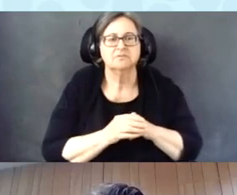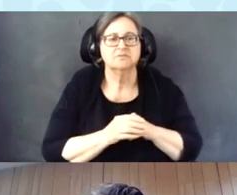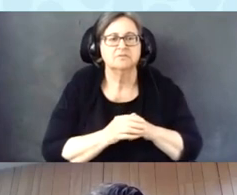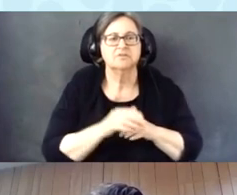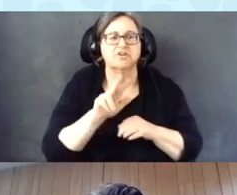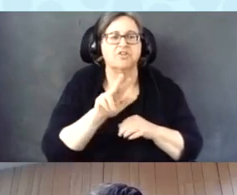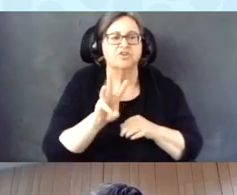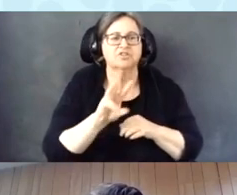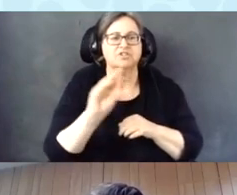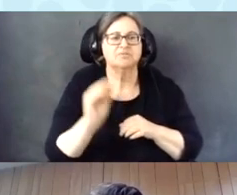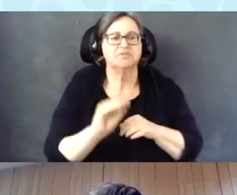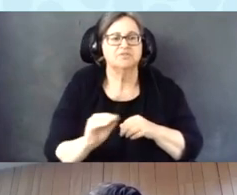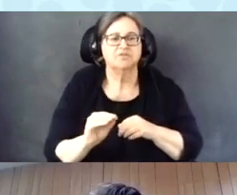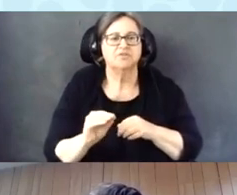or of the participants voted absentee.